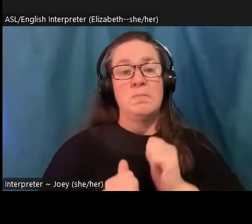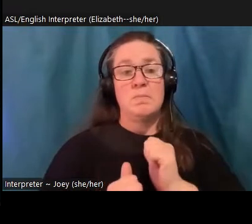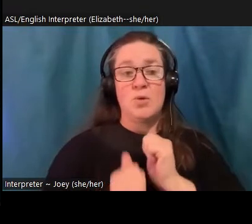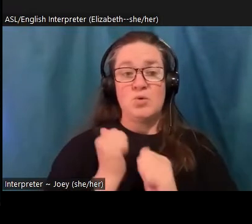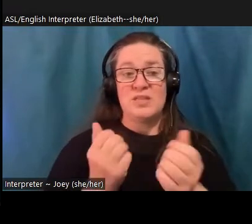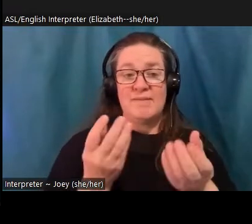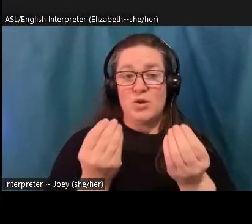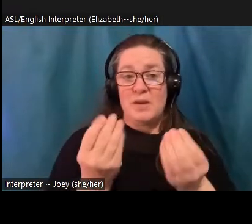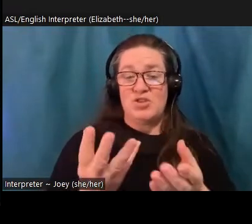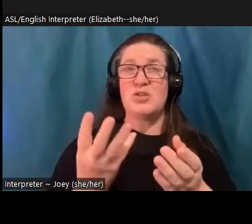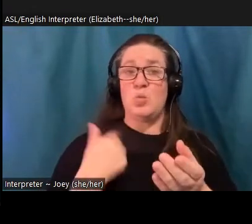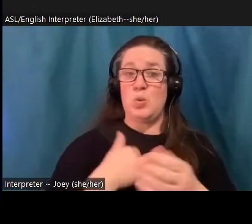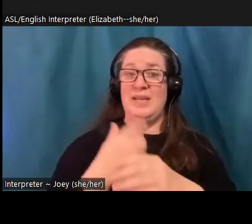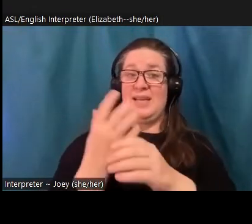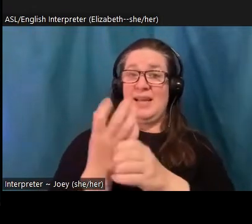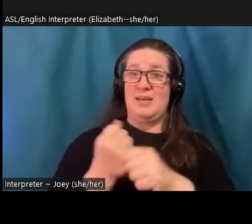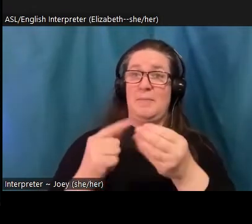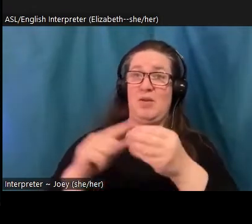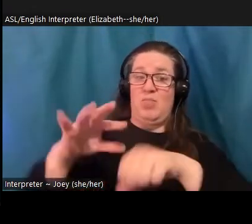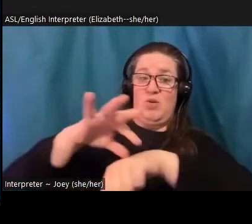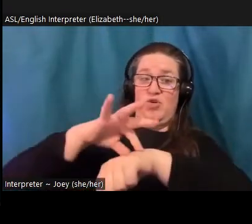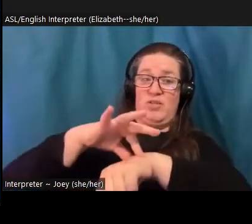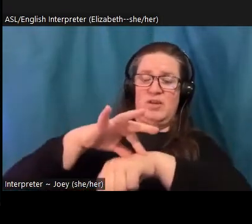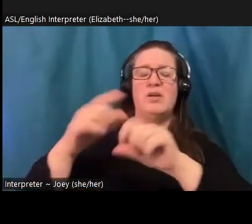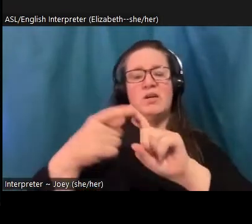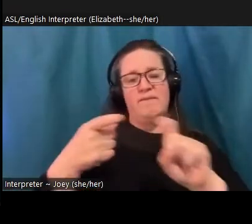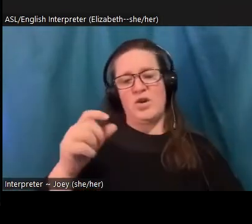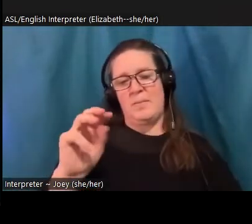from the media. And recent research shows that 85% of